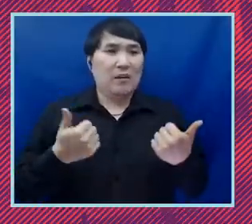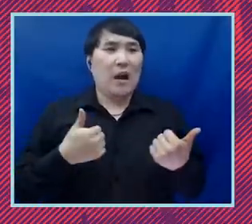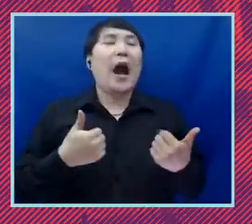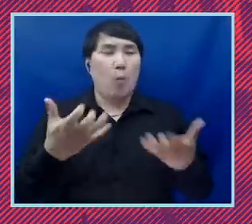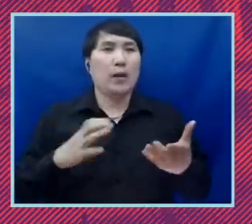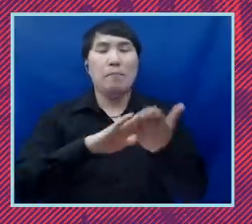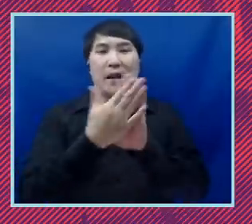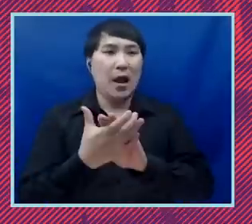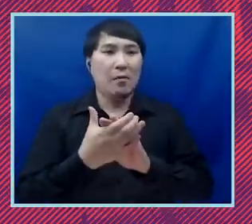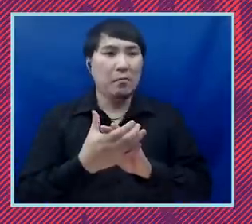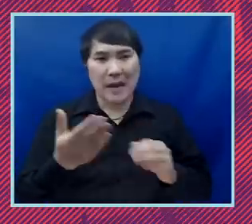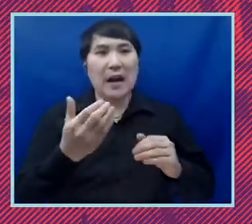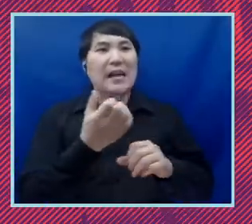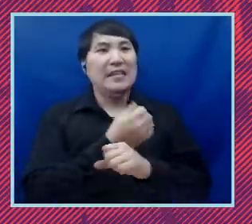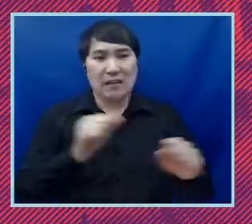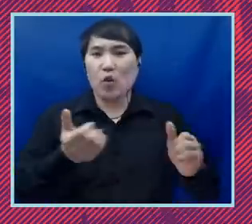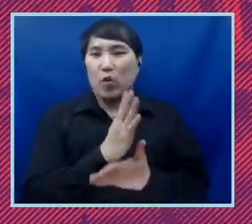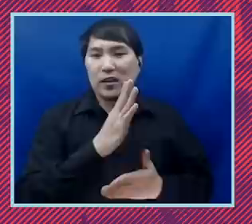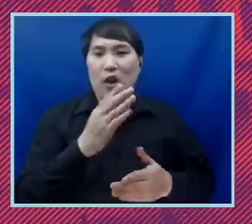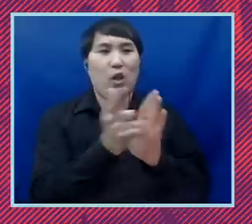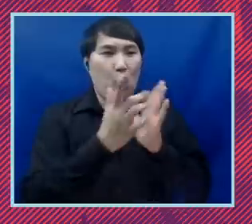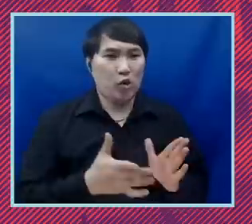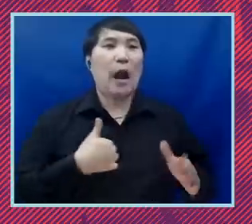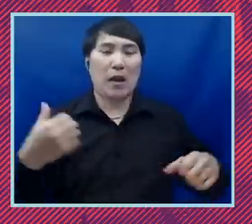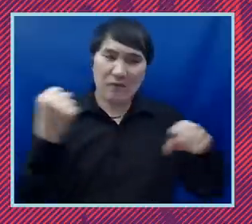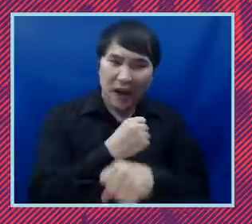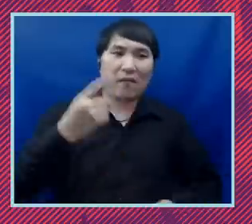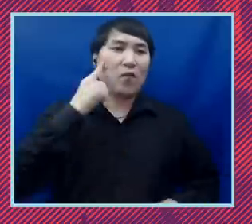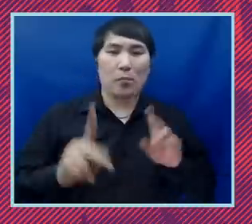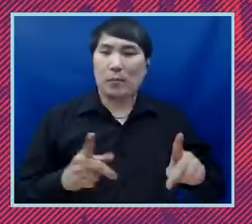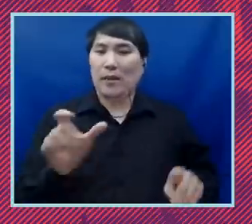so that I could fight for the rights of families like mine to live with dignity and respect. And